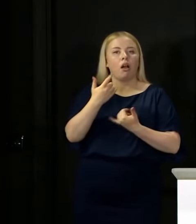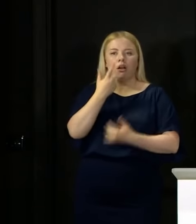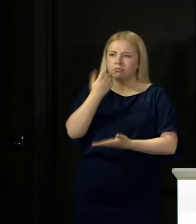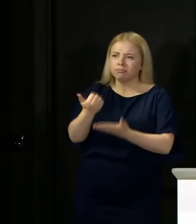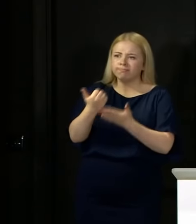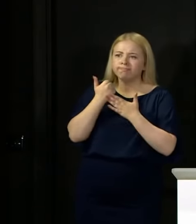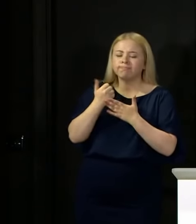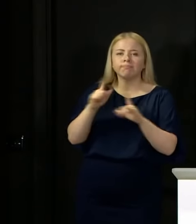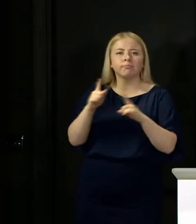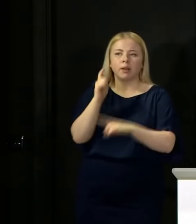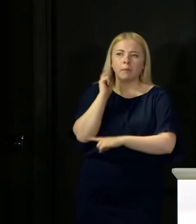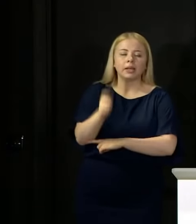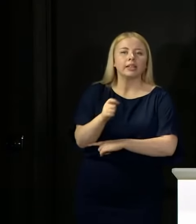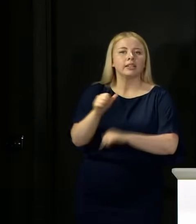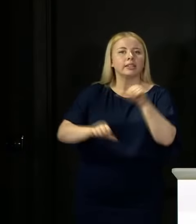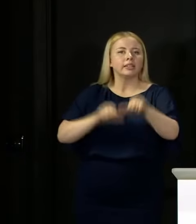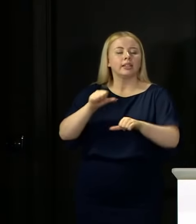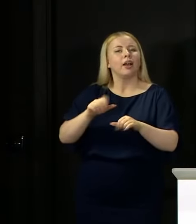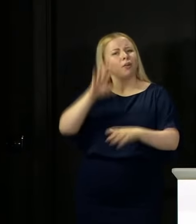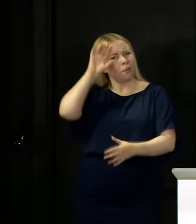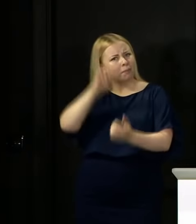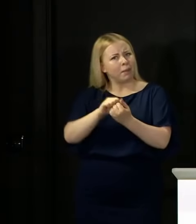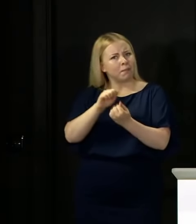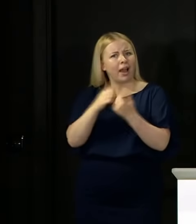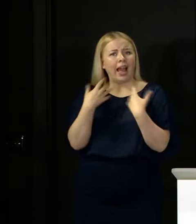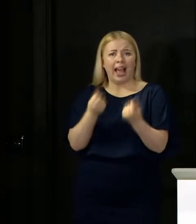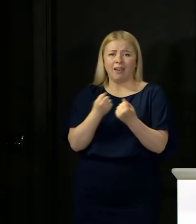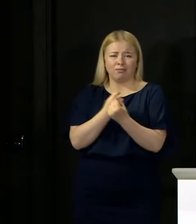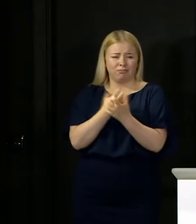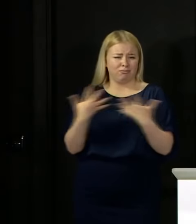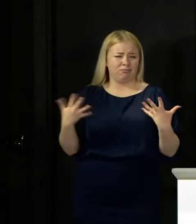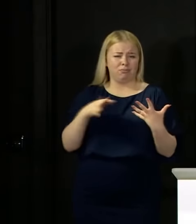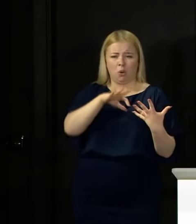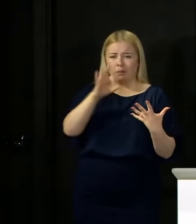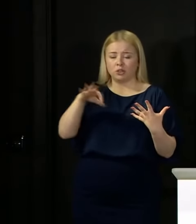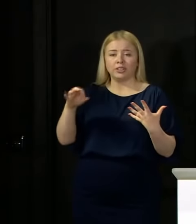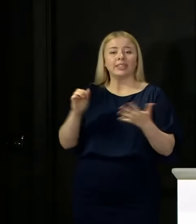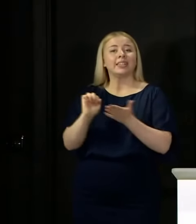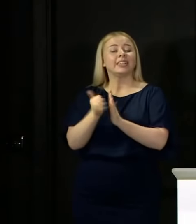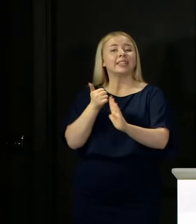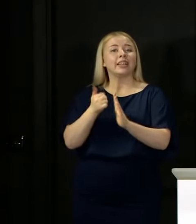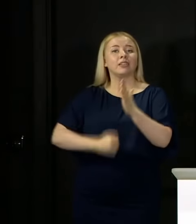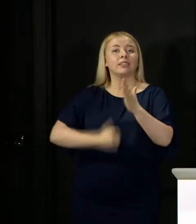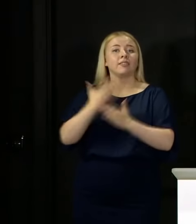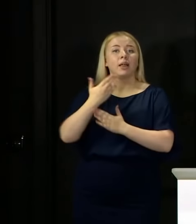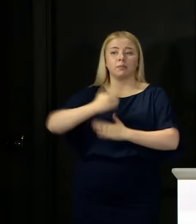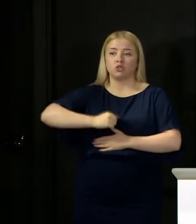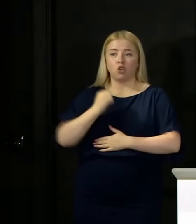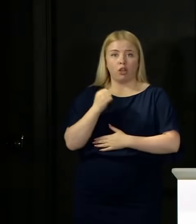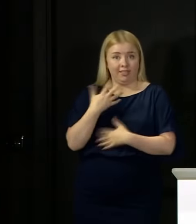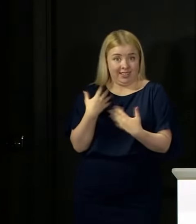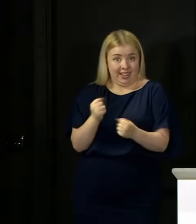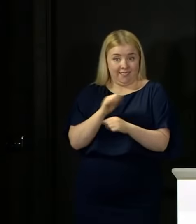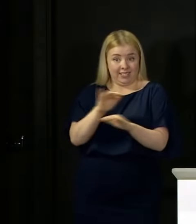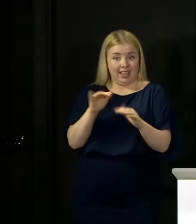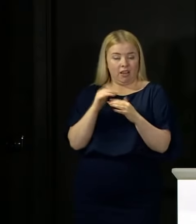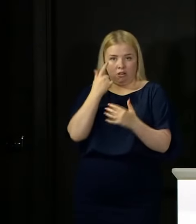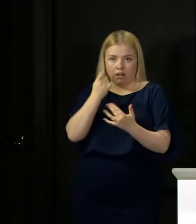And remember there's other options for you, and Skills Development Scotland is there to talk through those options as well.